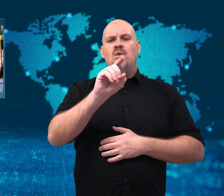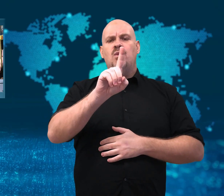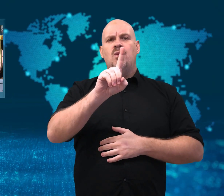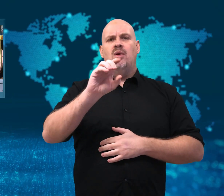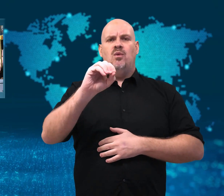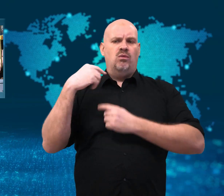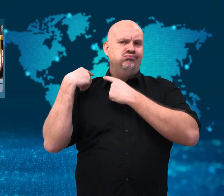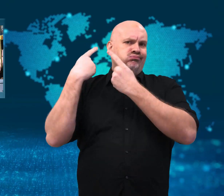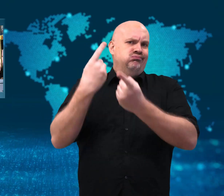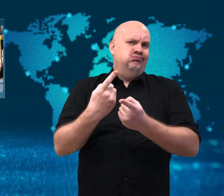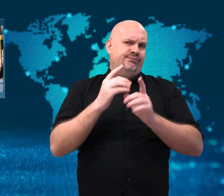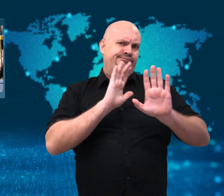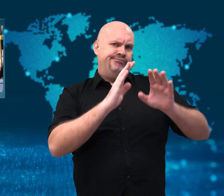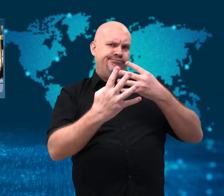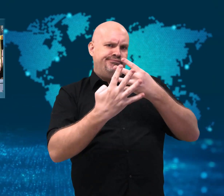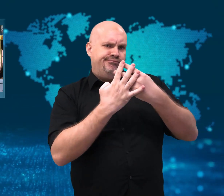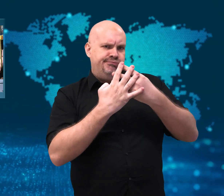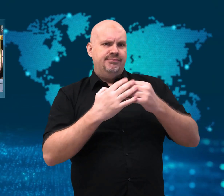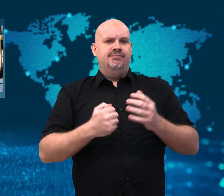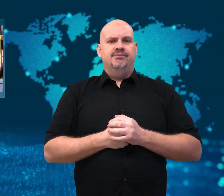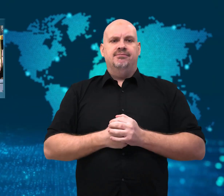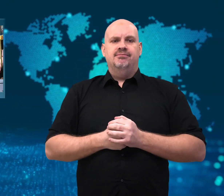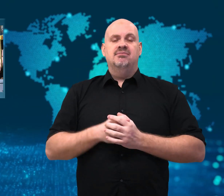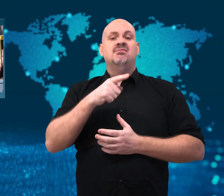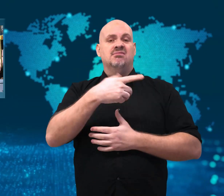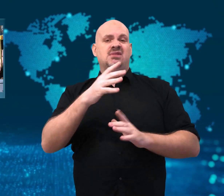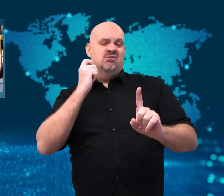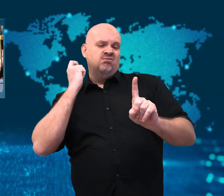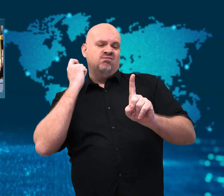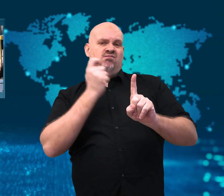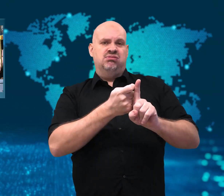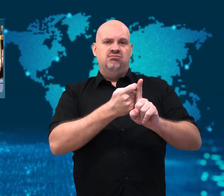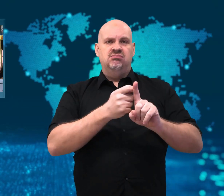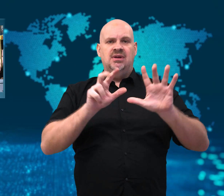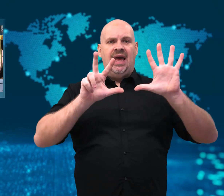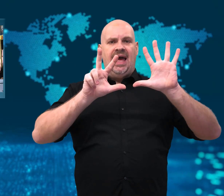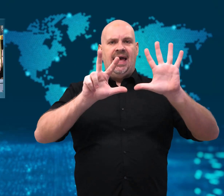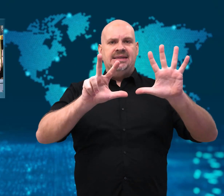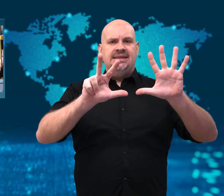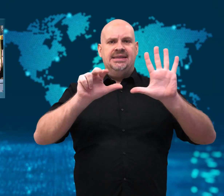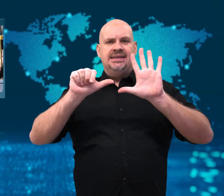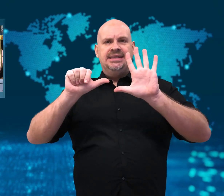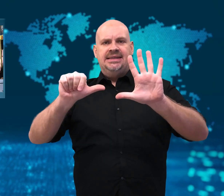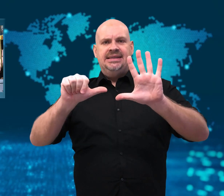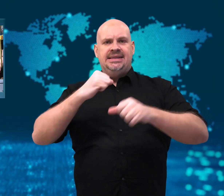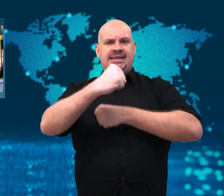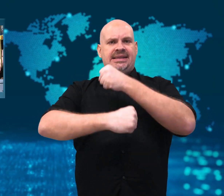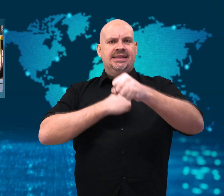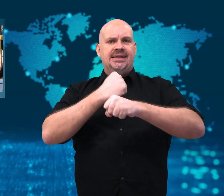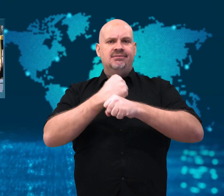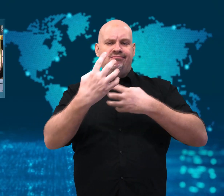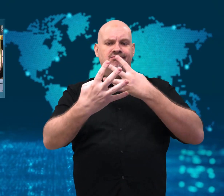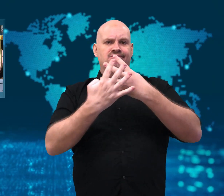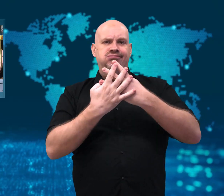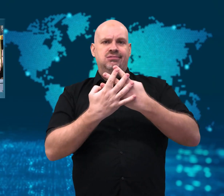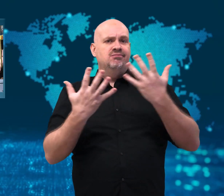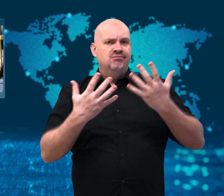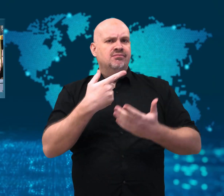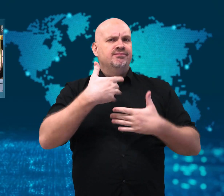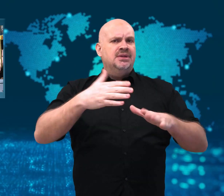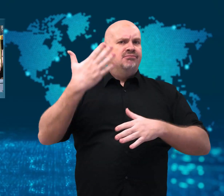She was given an 86-year sentence after being convicted of trying to